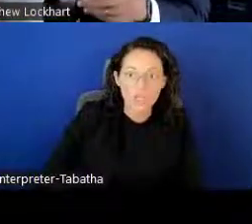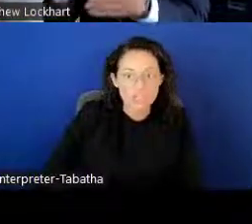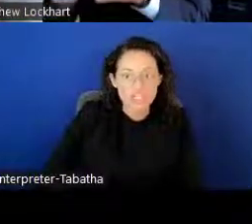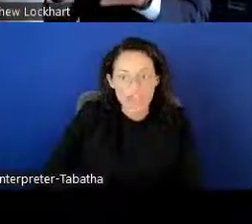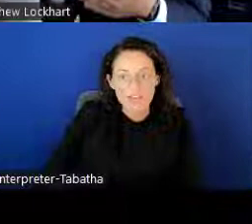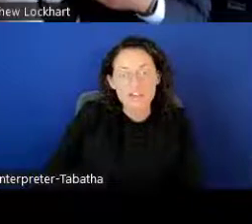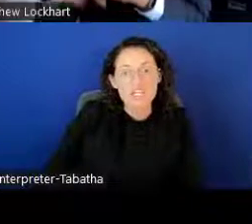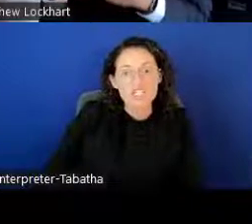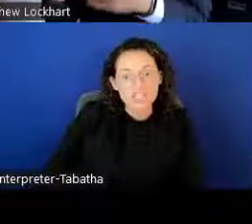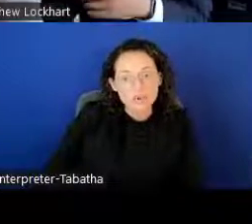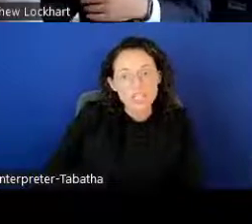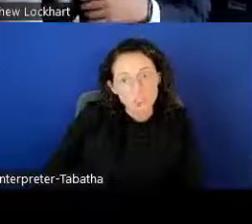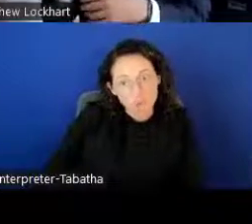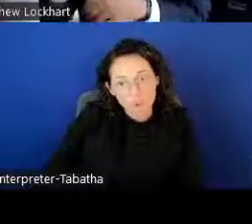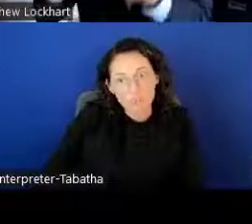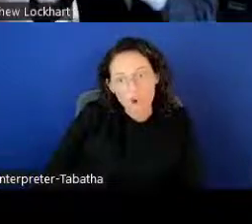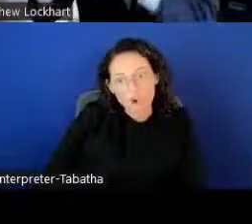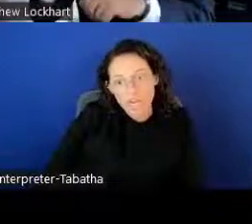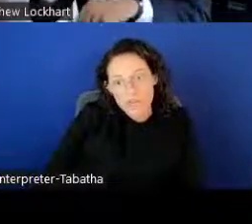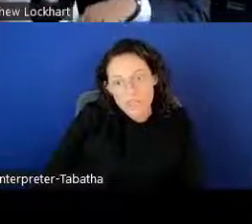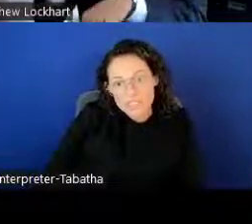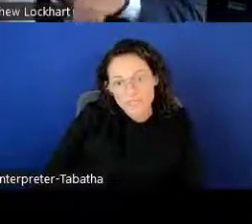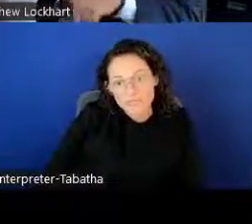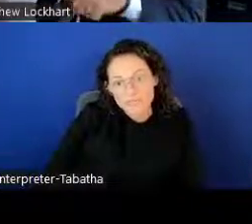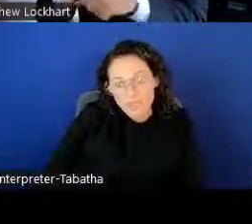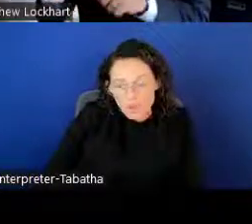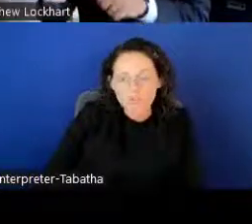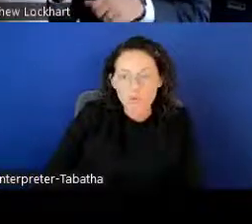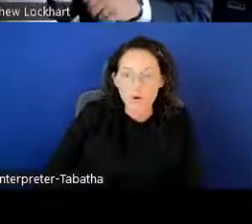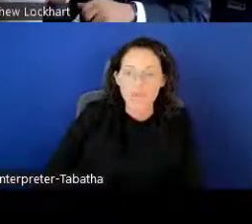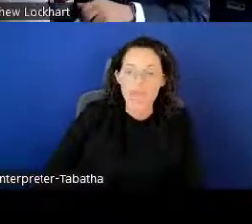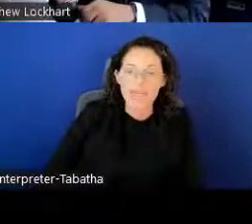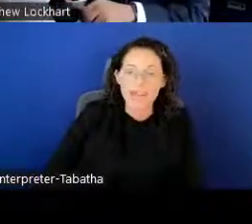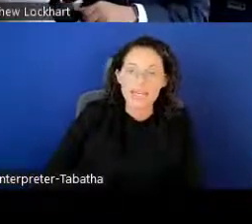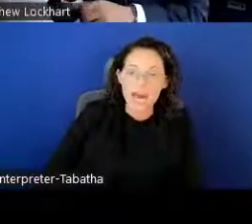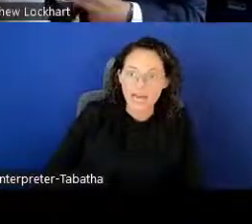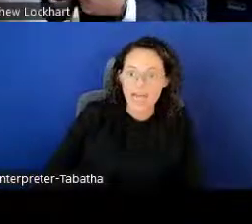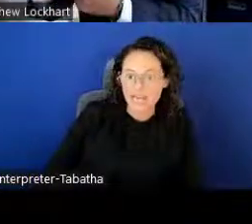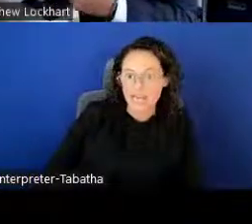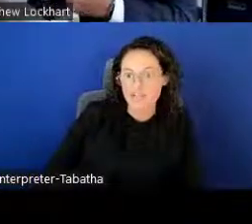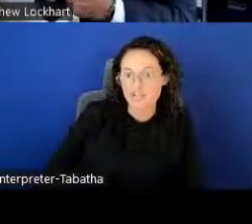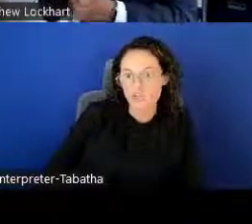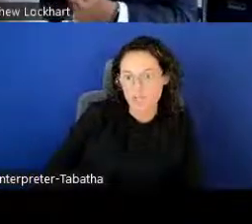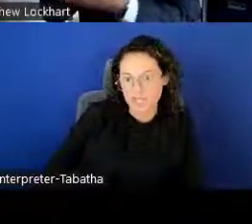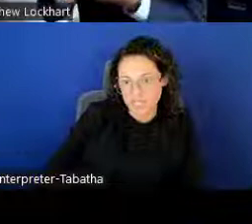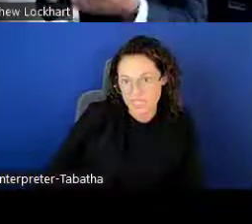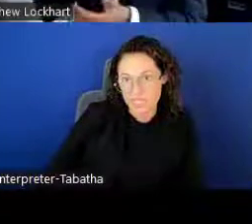We also have student loan programs for non-NIH employees.